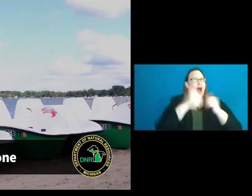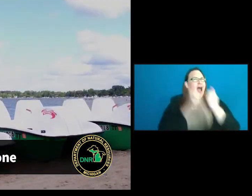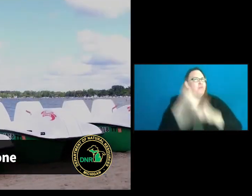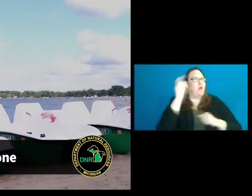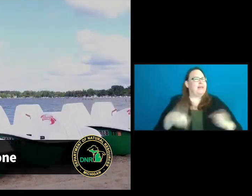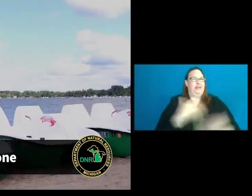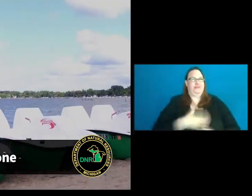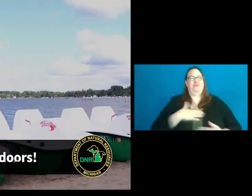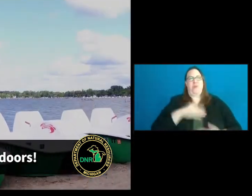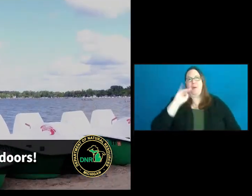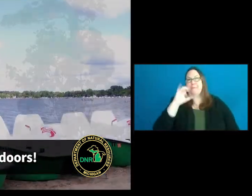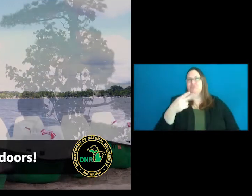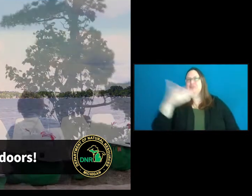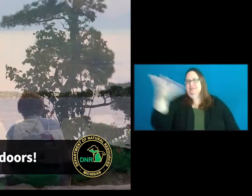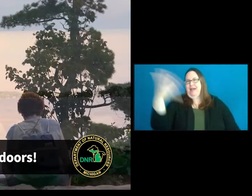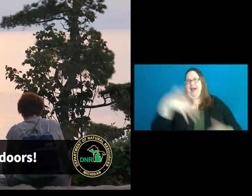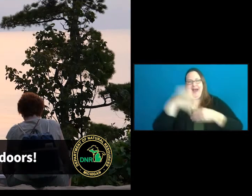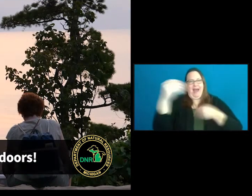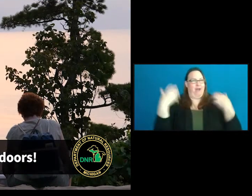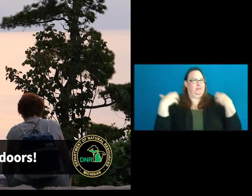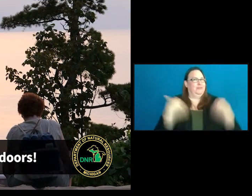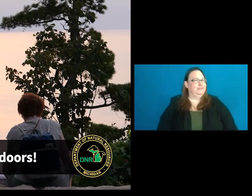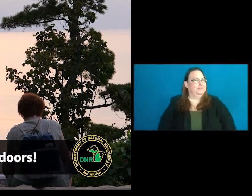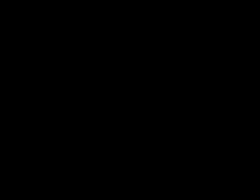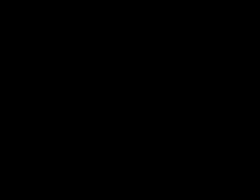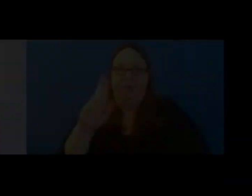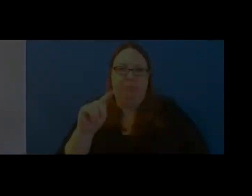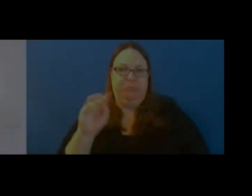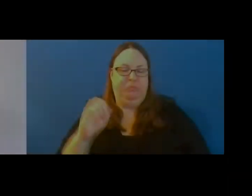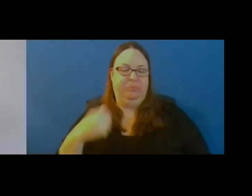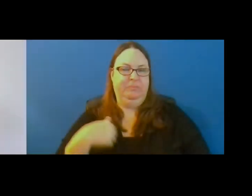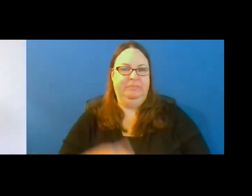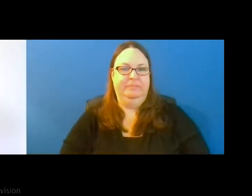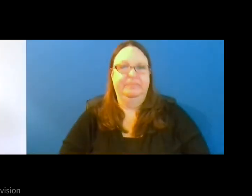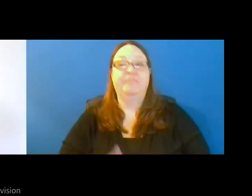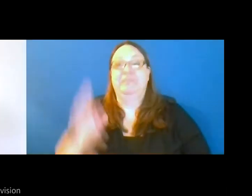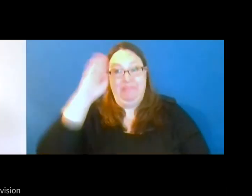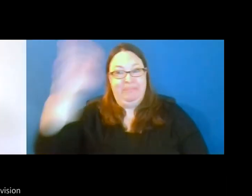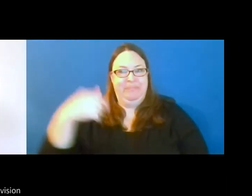how everyone can enjoy Michigan's outdoors! Hello, my name is Mike Holsinger.